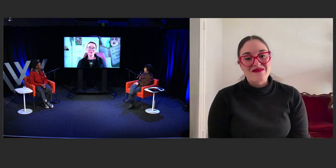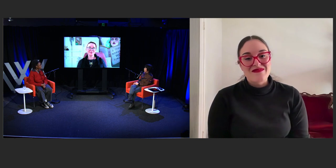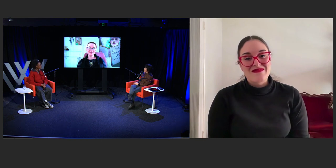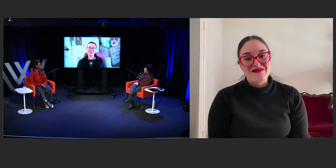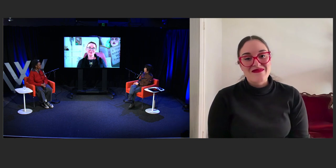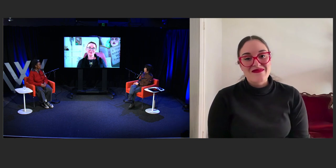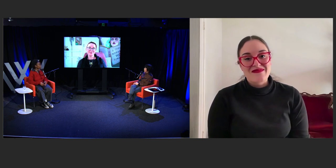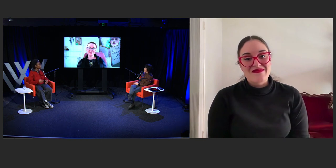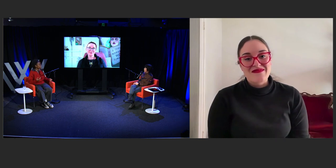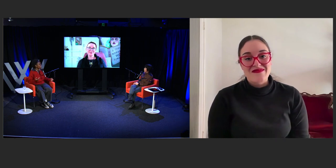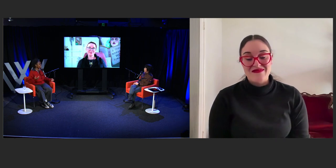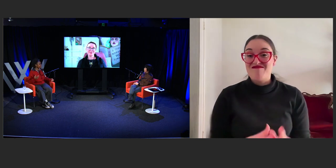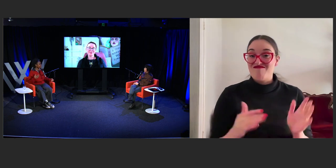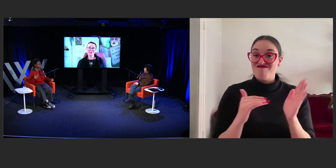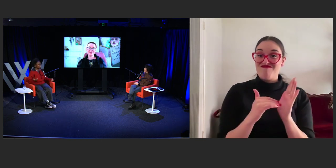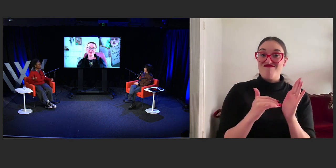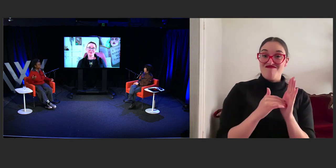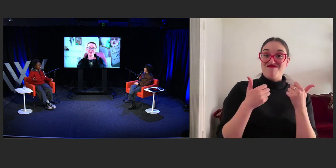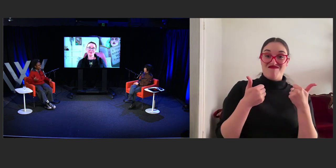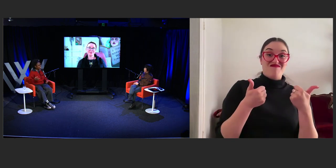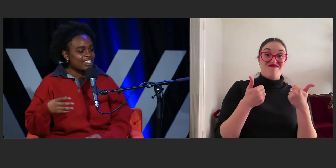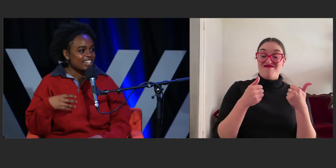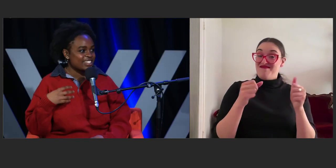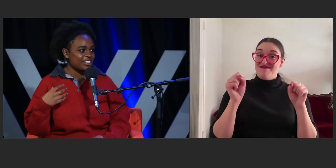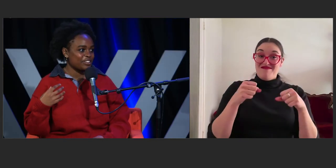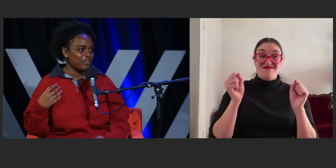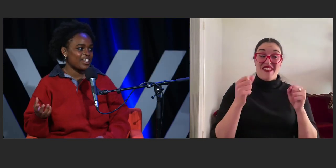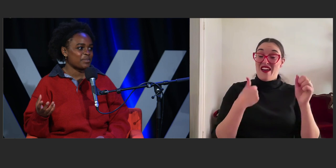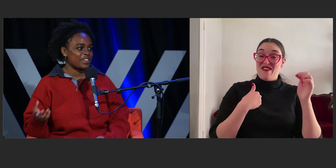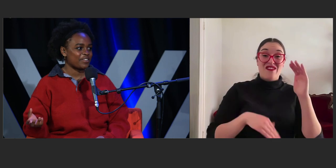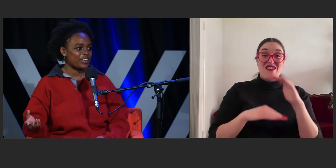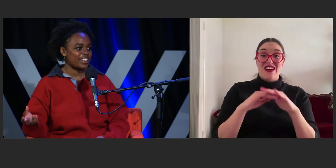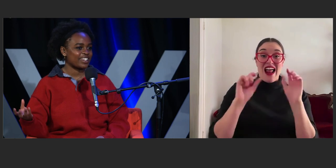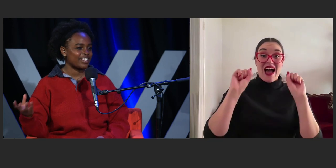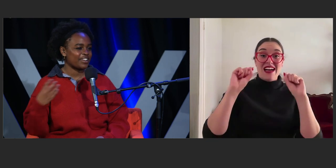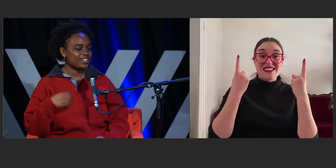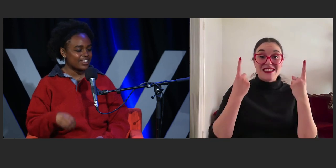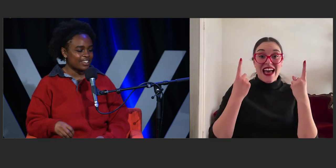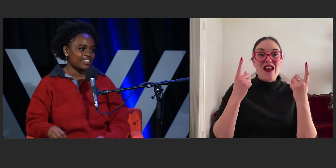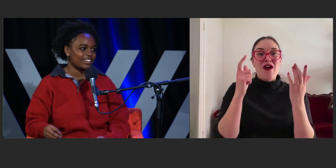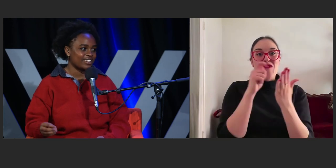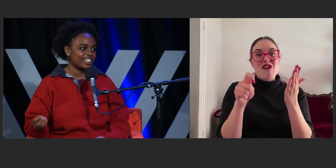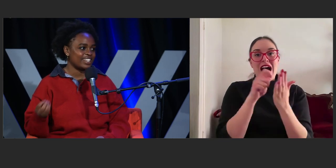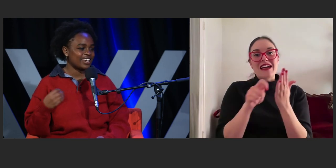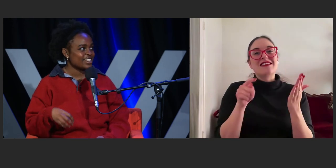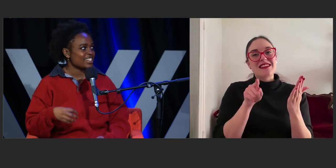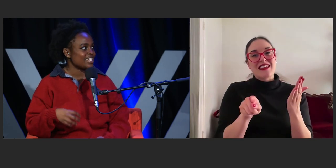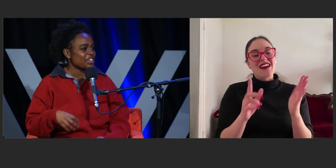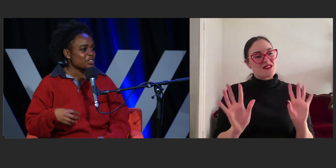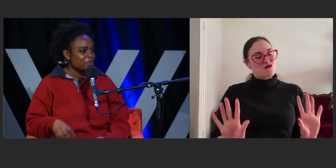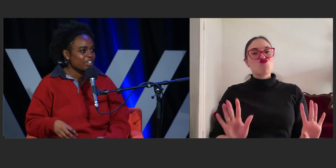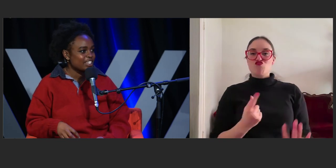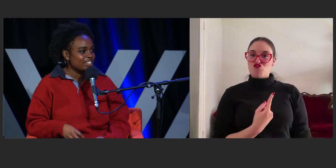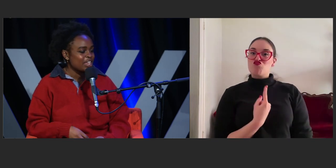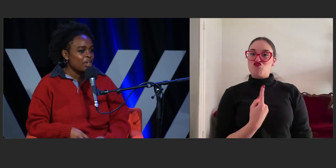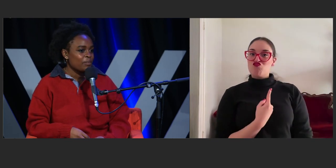Yeah, I completely relate and understand the idea of writing being a very kind of singular and isolating experience.